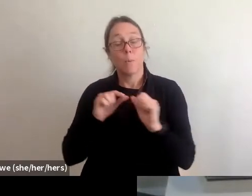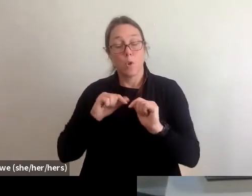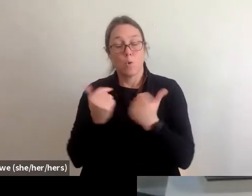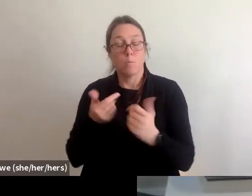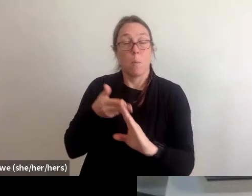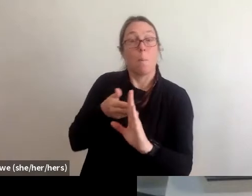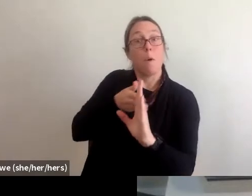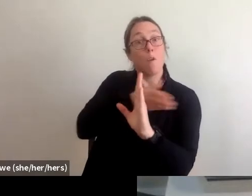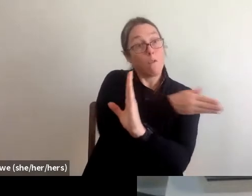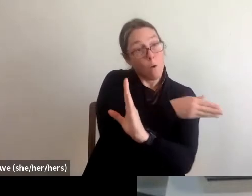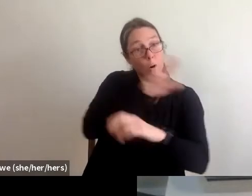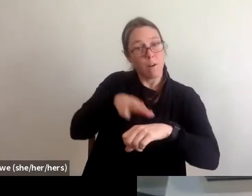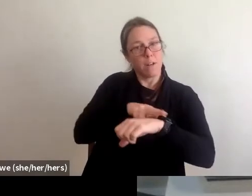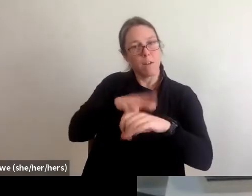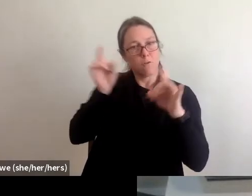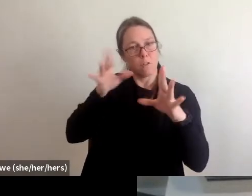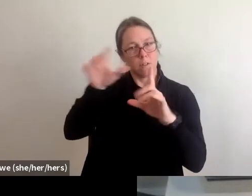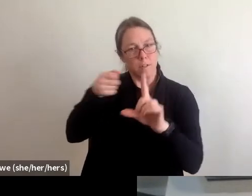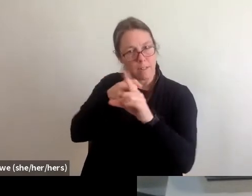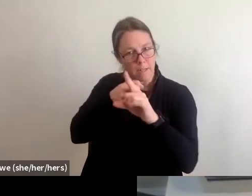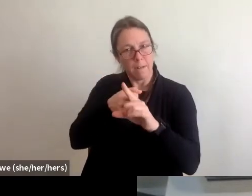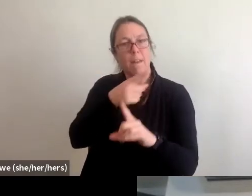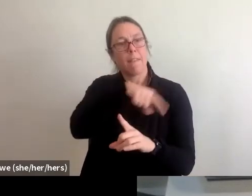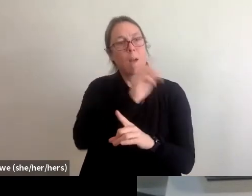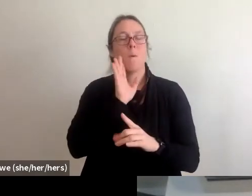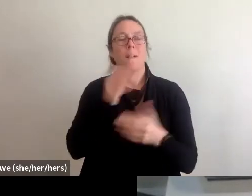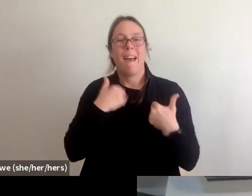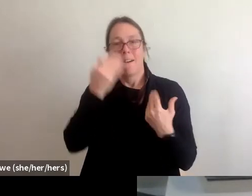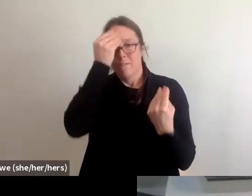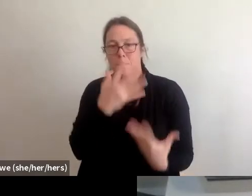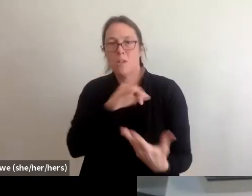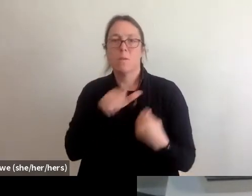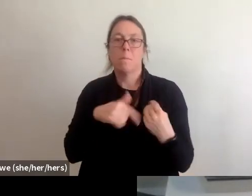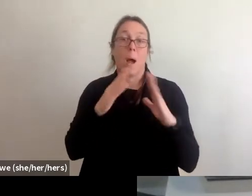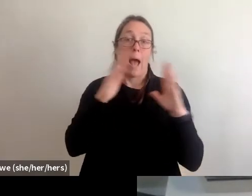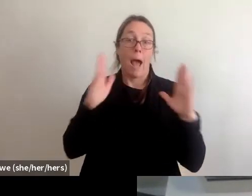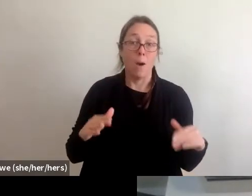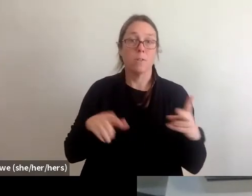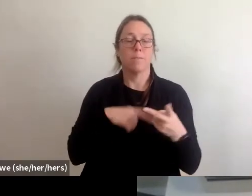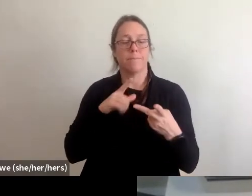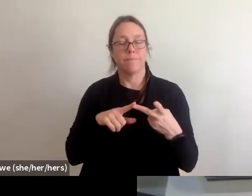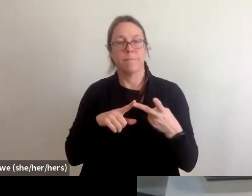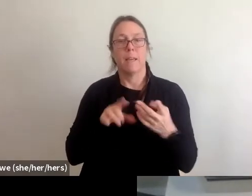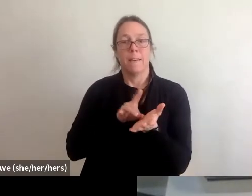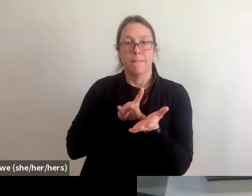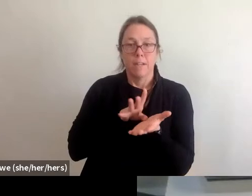that goes into specifically about housing and evictions and what kind of protections there are for you